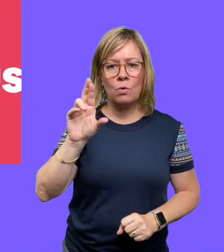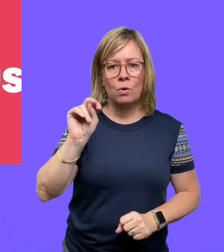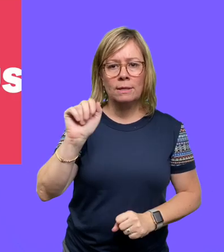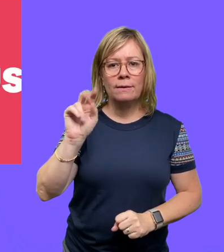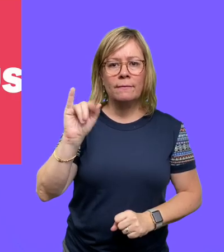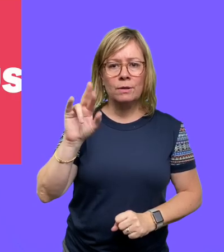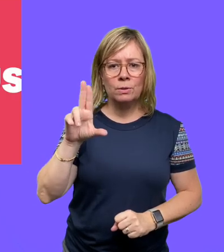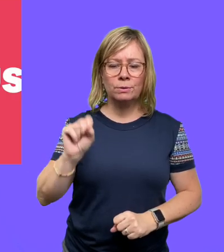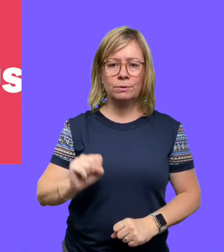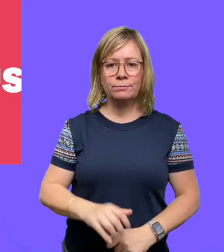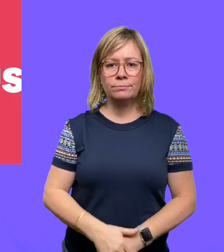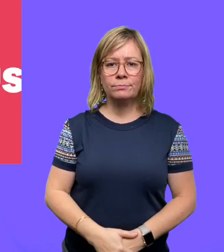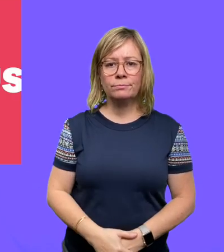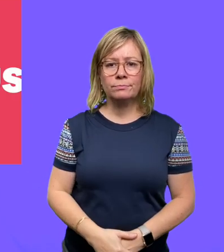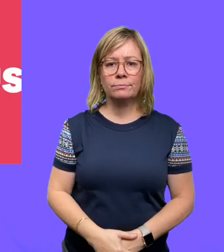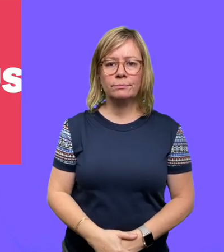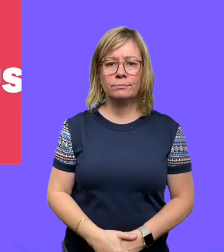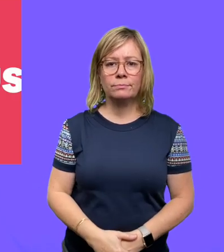coronavirus.